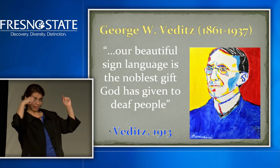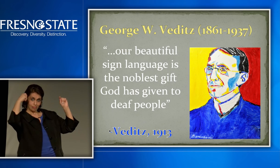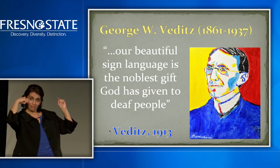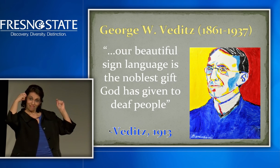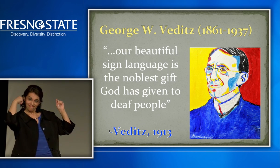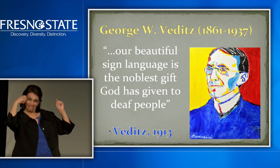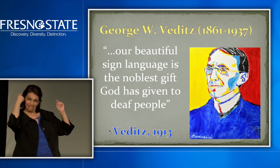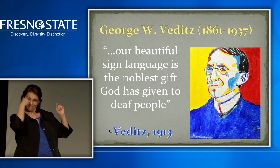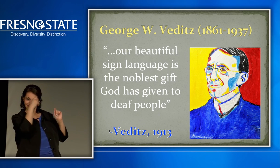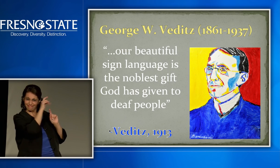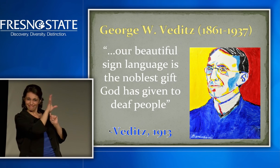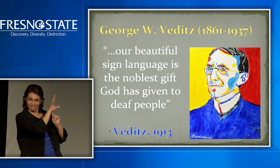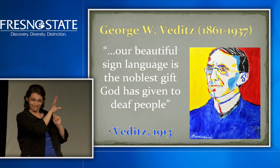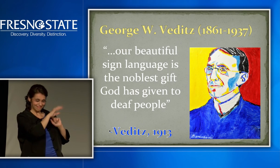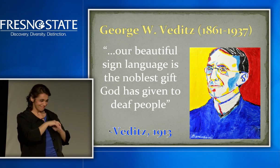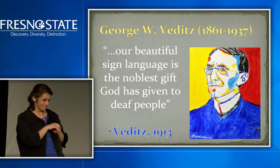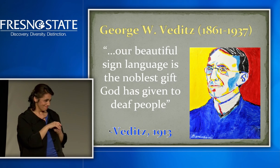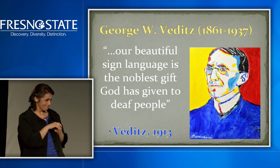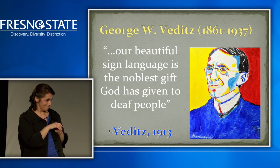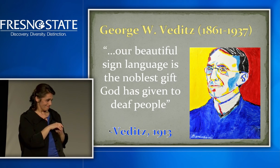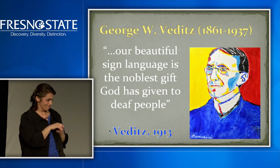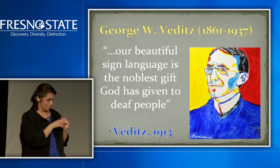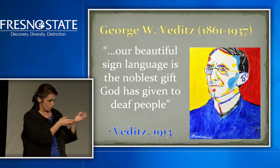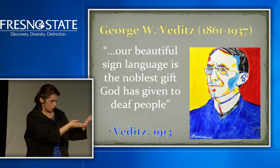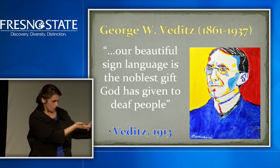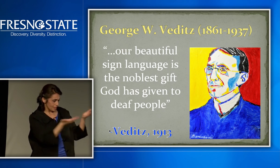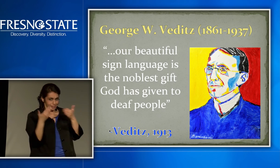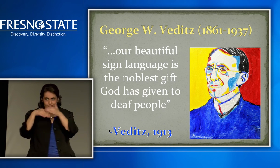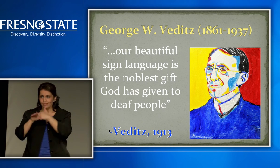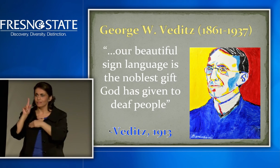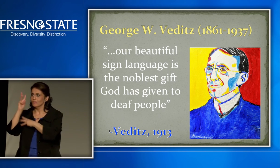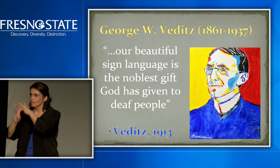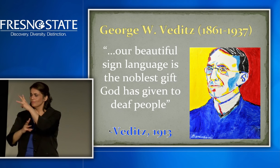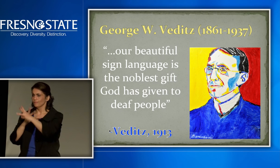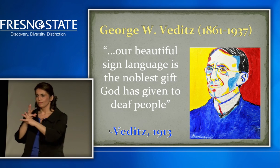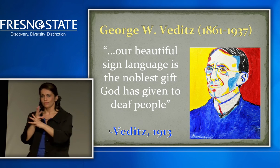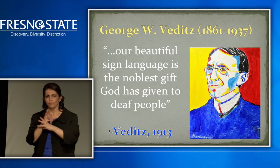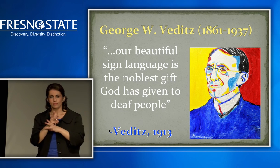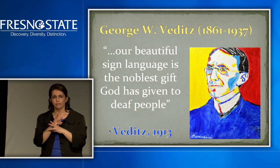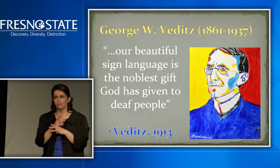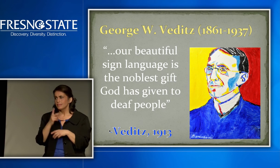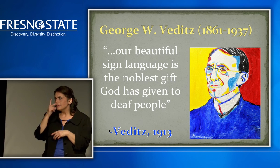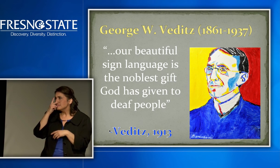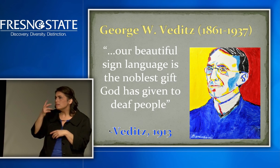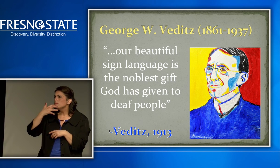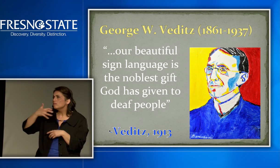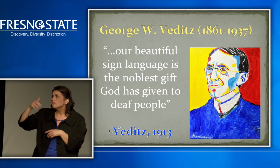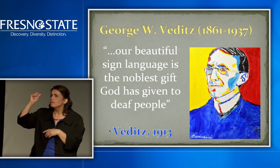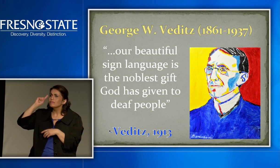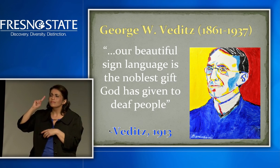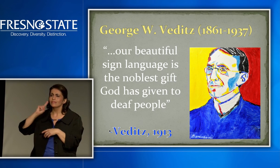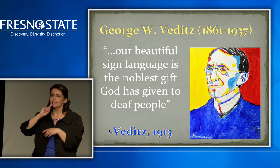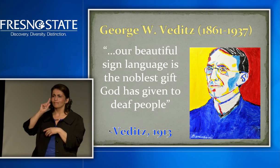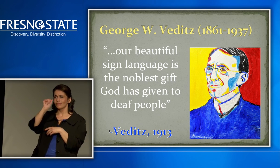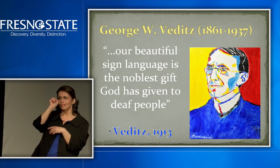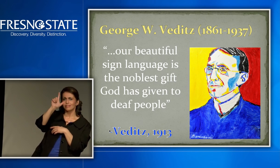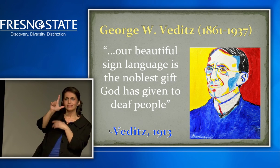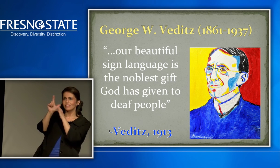a new technology, being the film camera, being brought into the world.